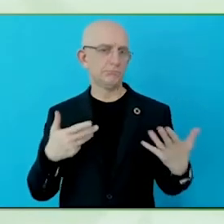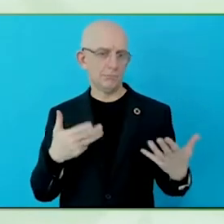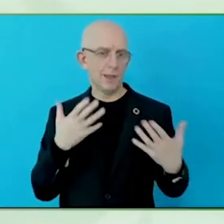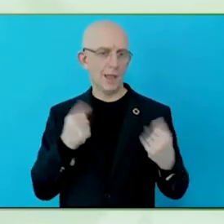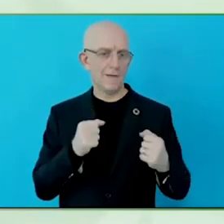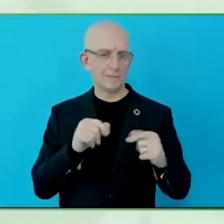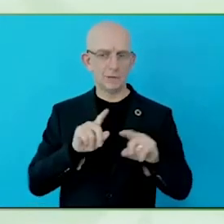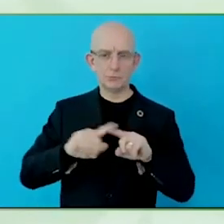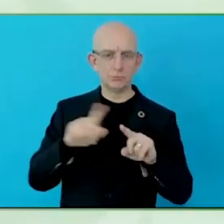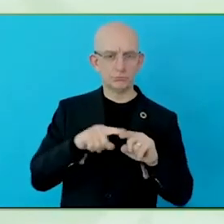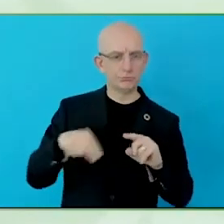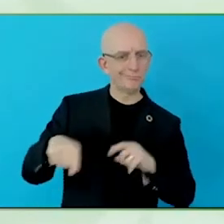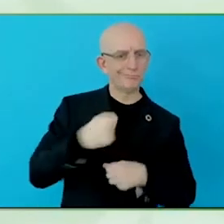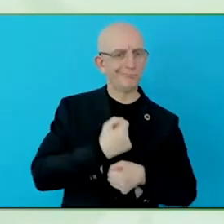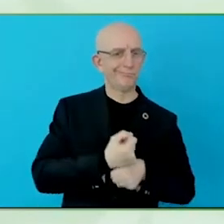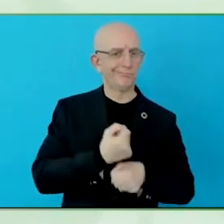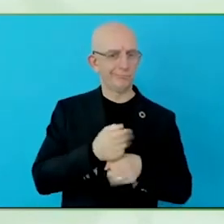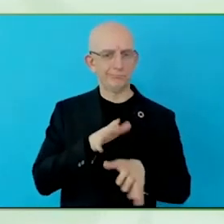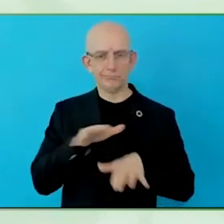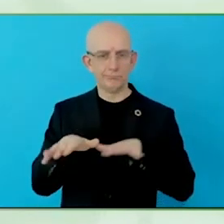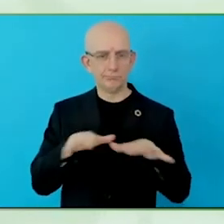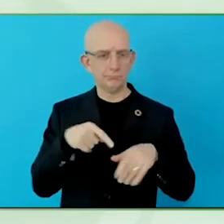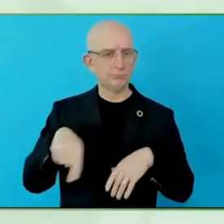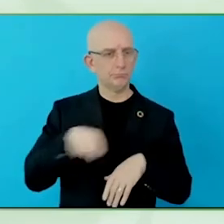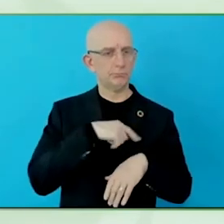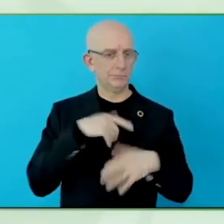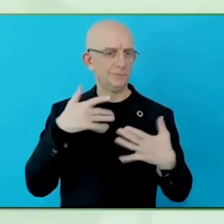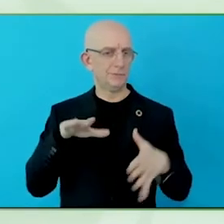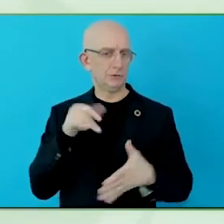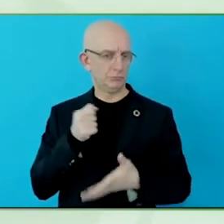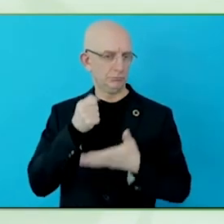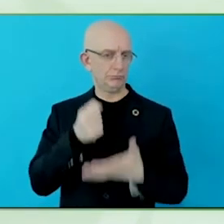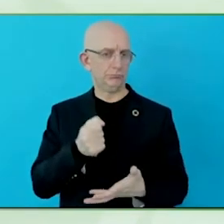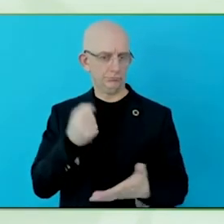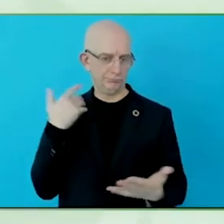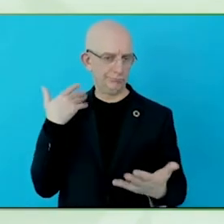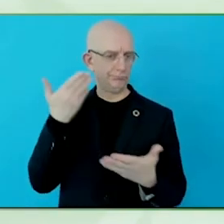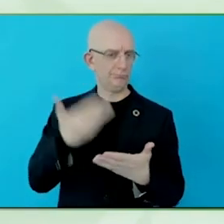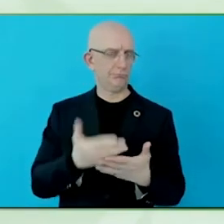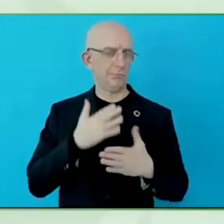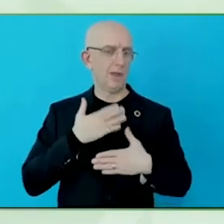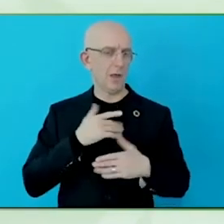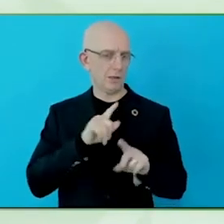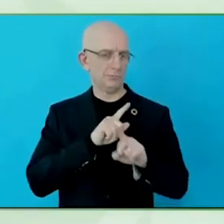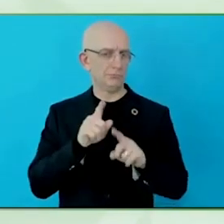our designers, developers, product and engineering people have access